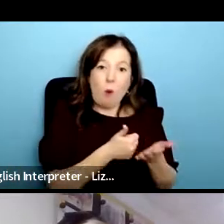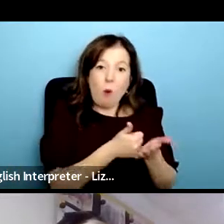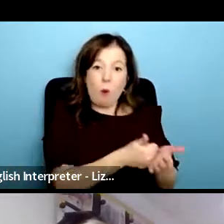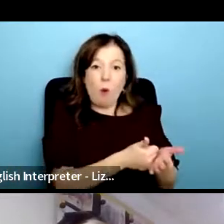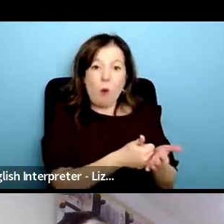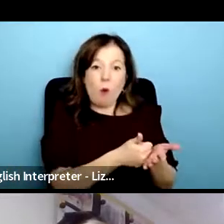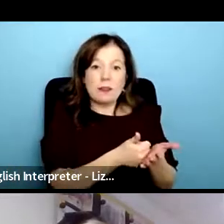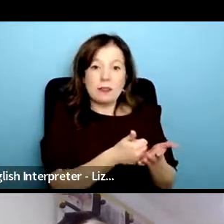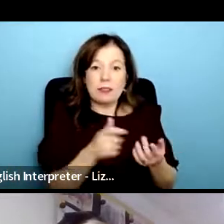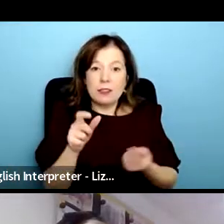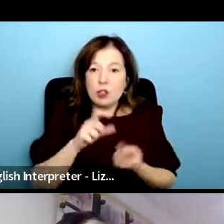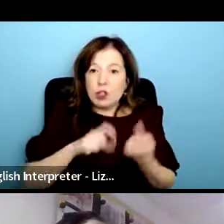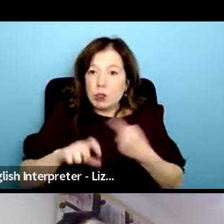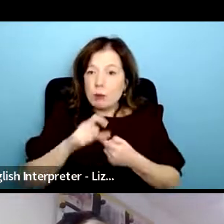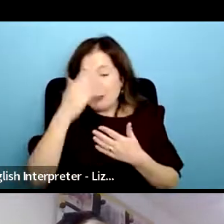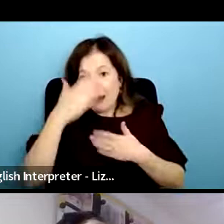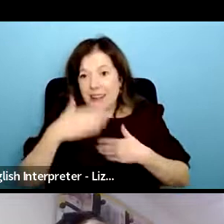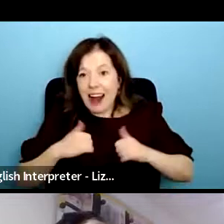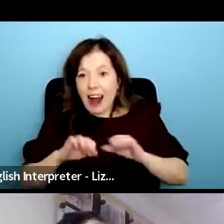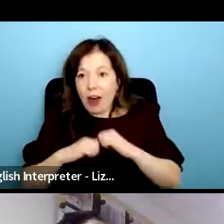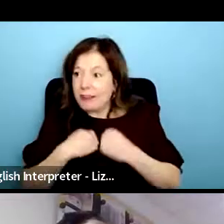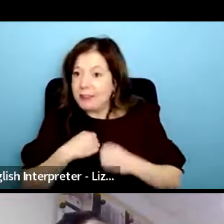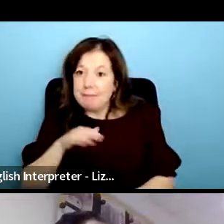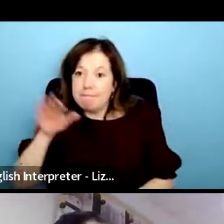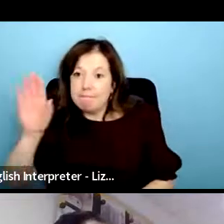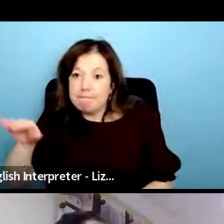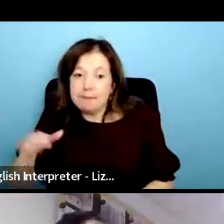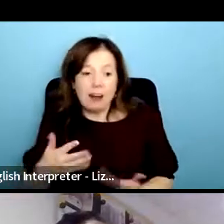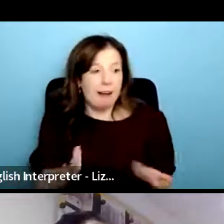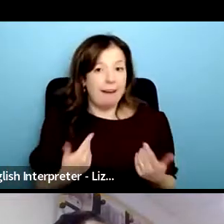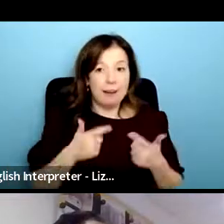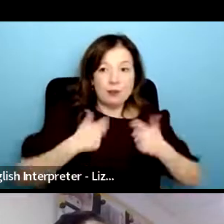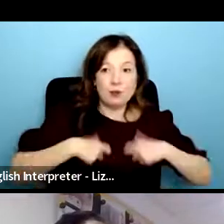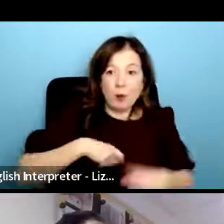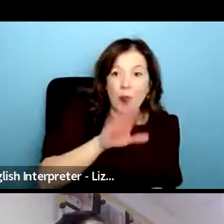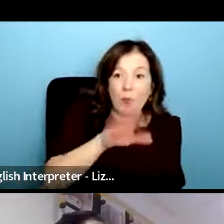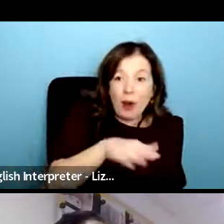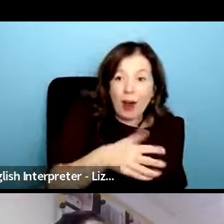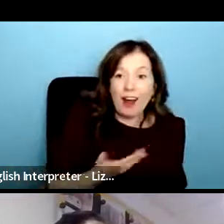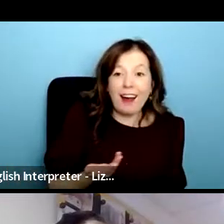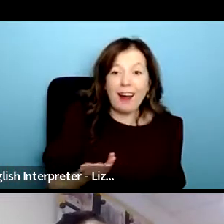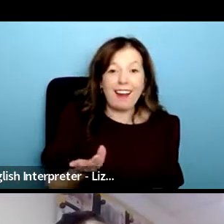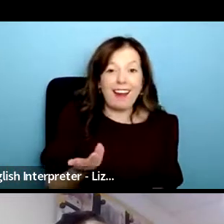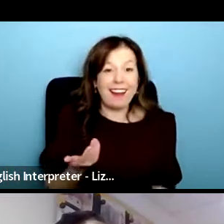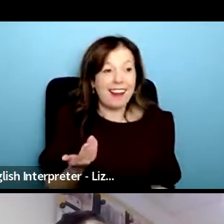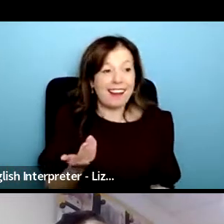to community mental health teams for example or social workers or going out and saying maybe maybe